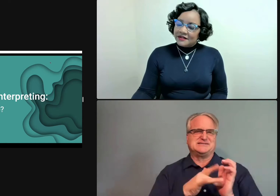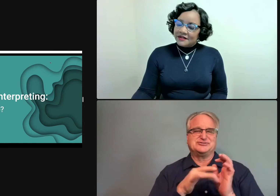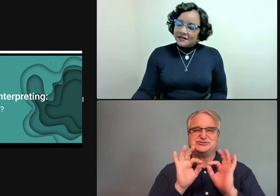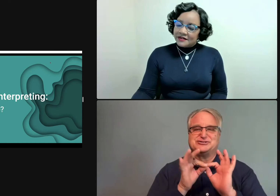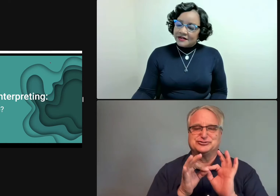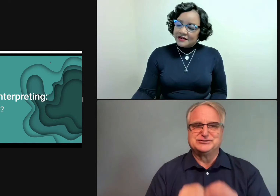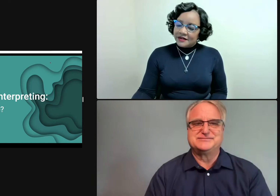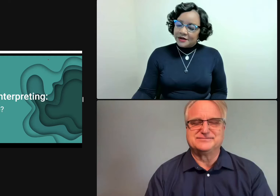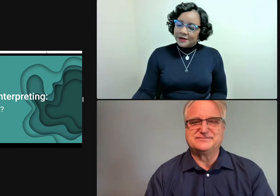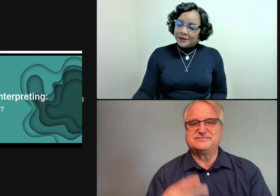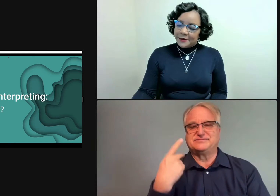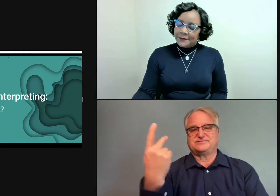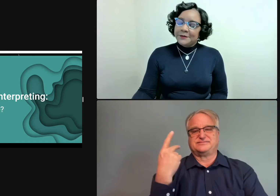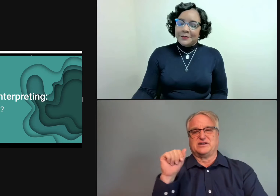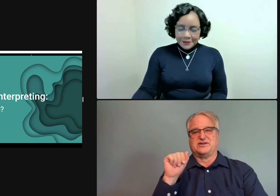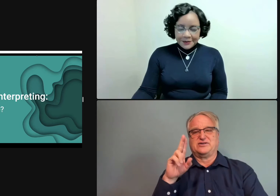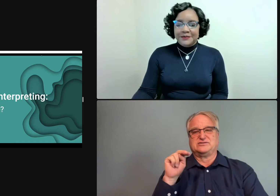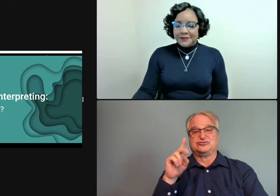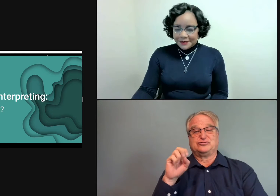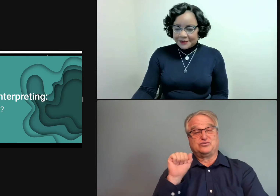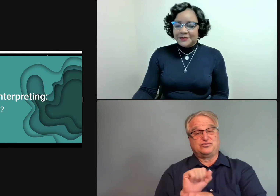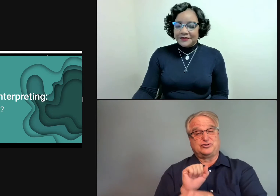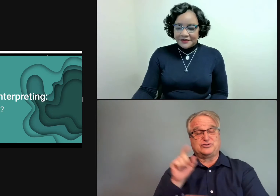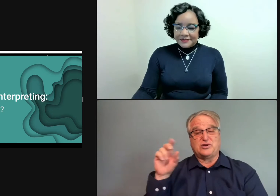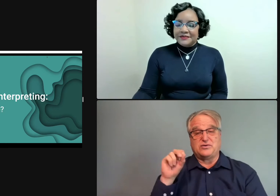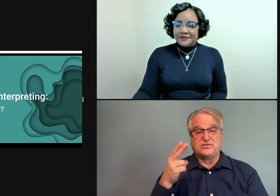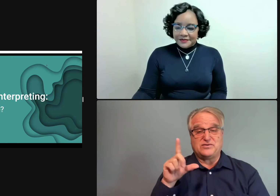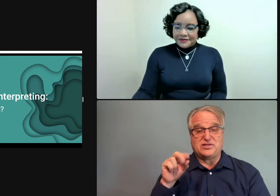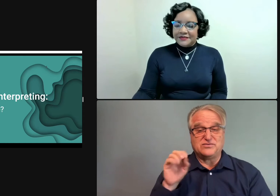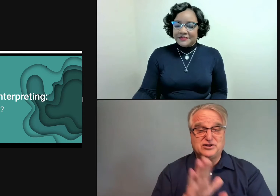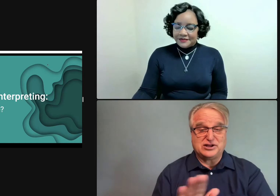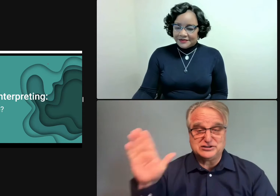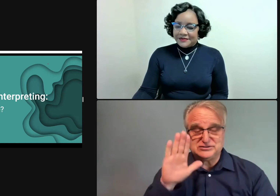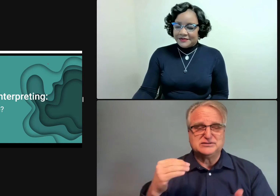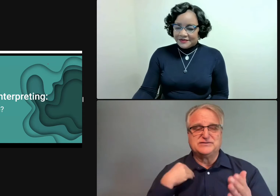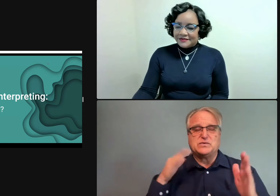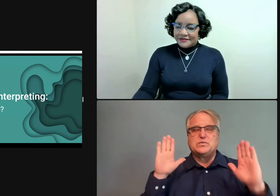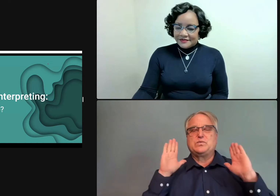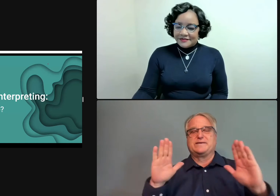We should probably tell you a little bit about how we got to the point of presenting this material to you today.